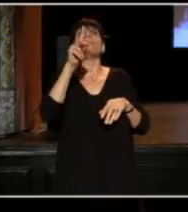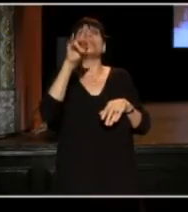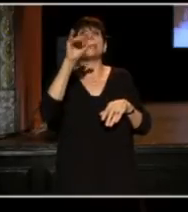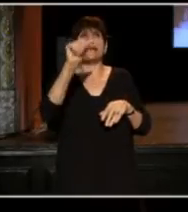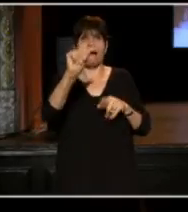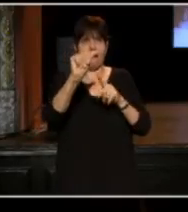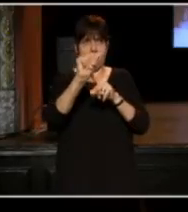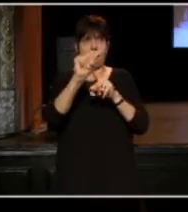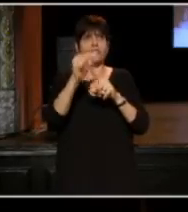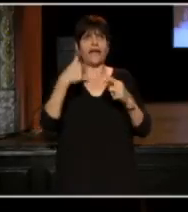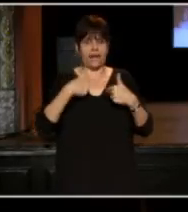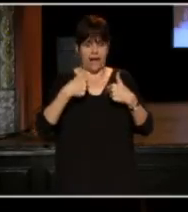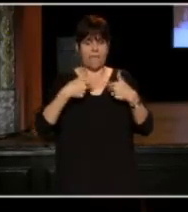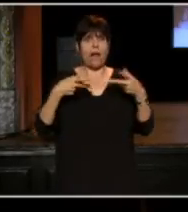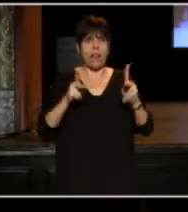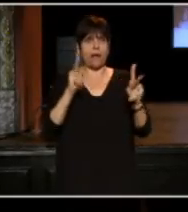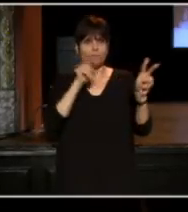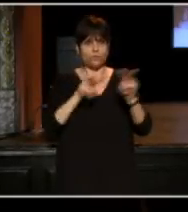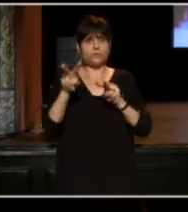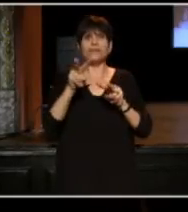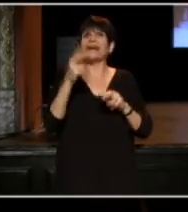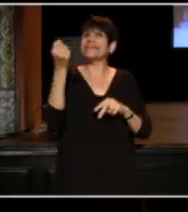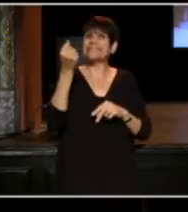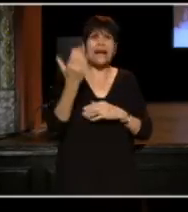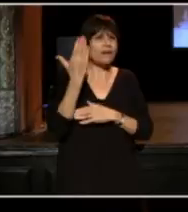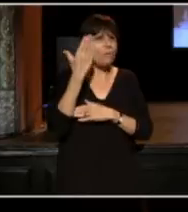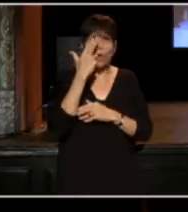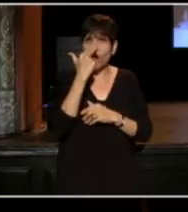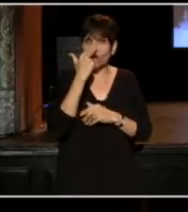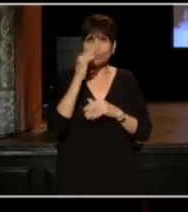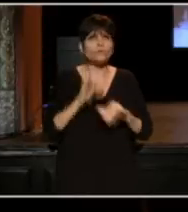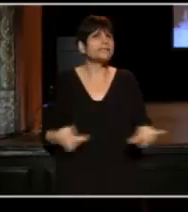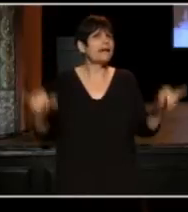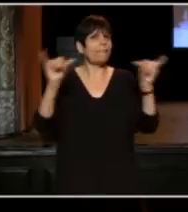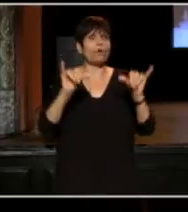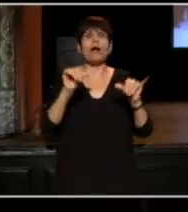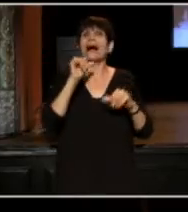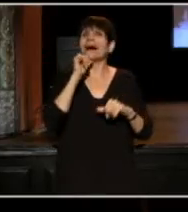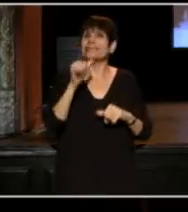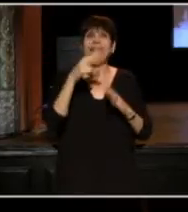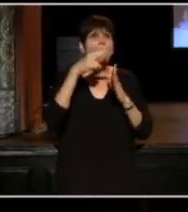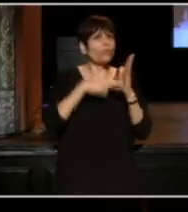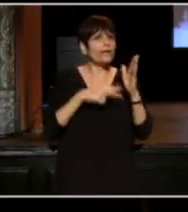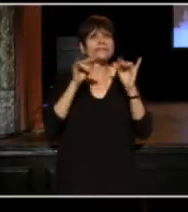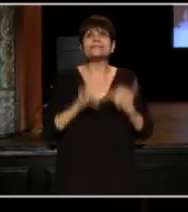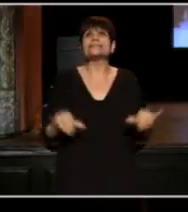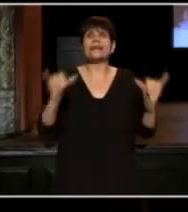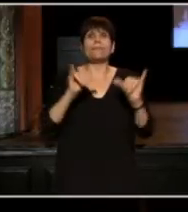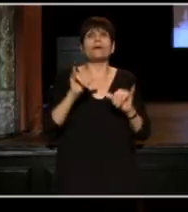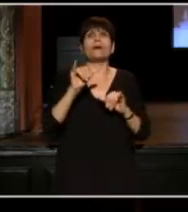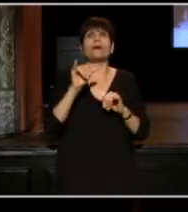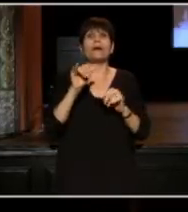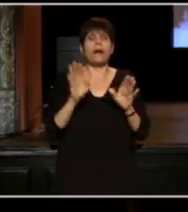I did not have typical Saturday morning cartoons, I did not read typical pop up books,